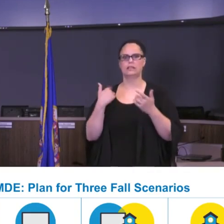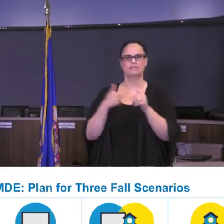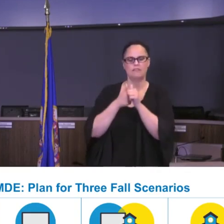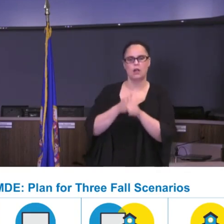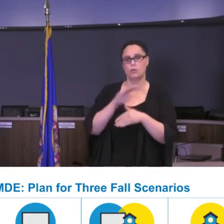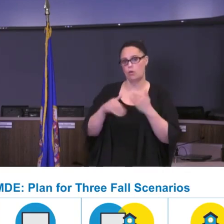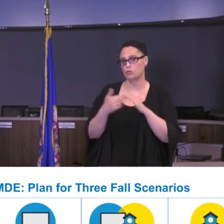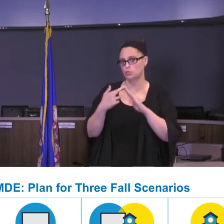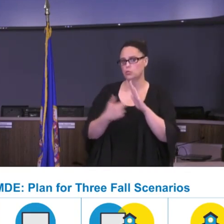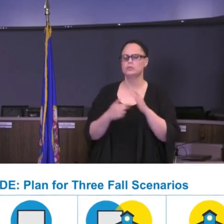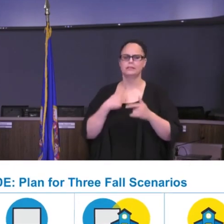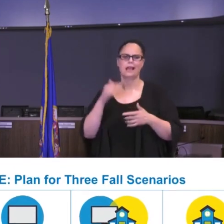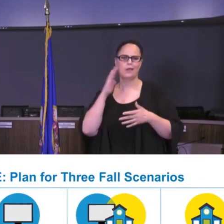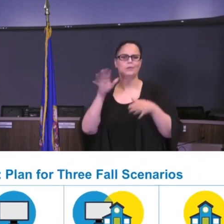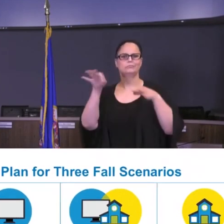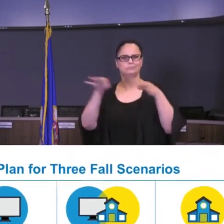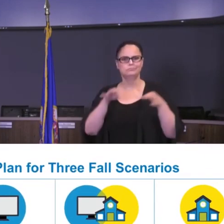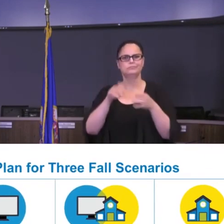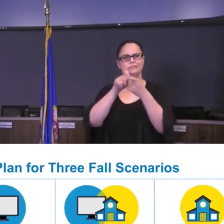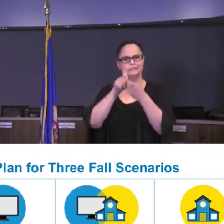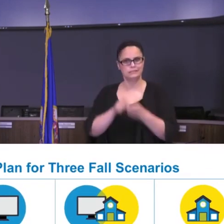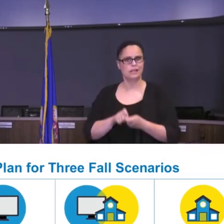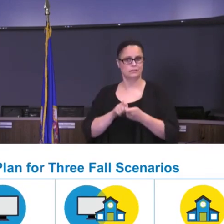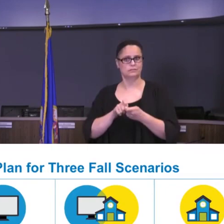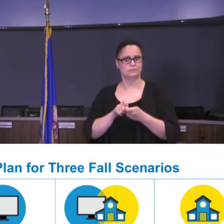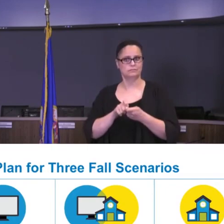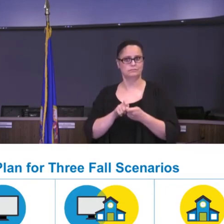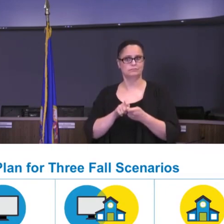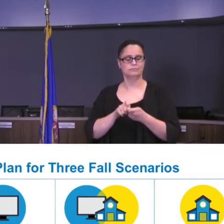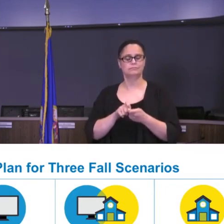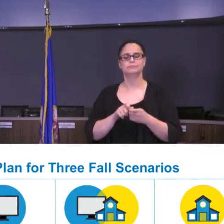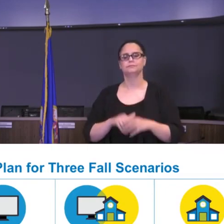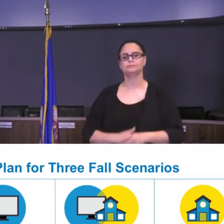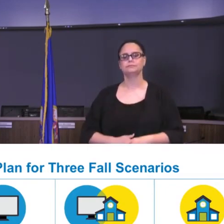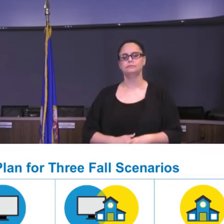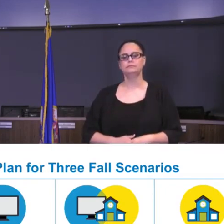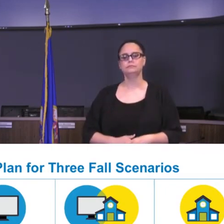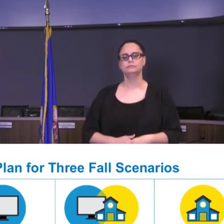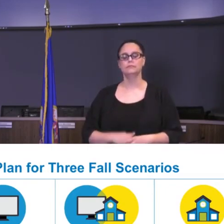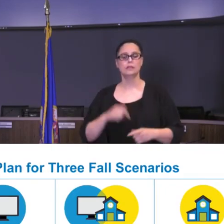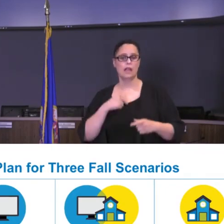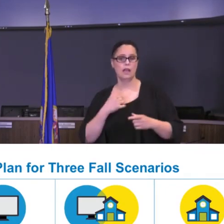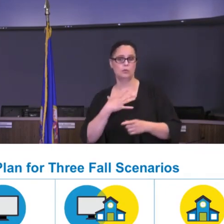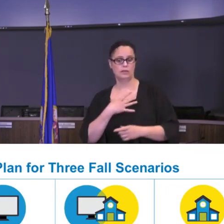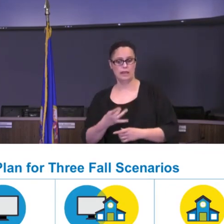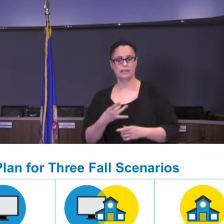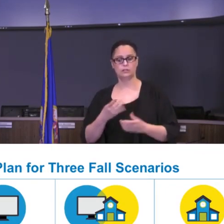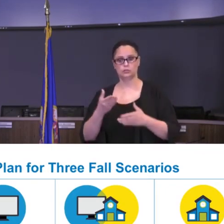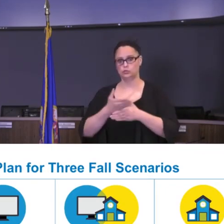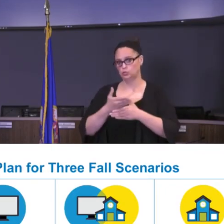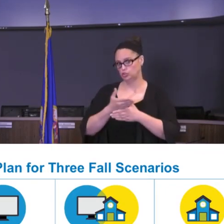I will go through that in more detail as I go through tonight's information. I'd also like to share that these are contingency plans.